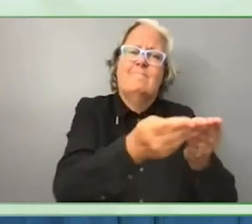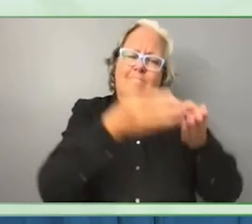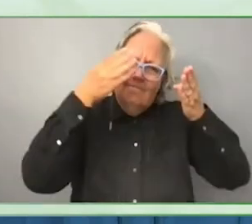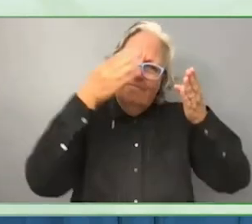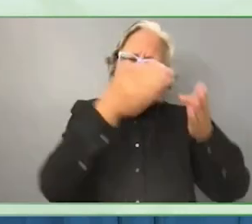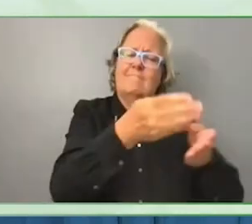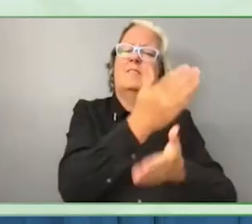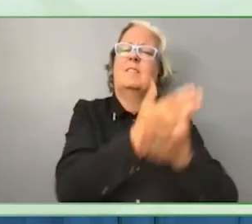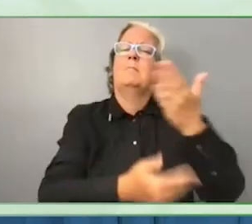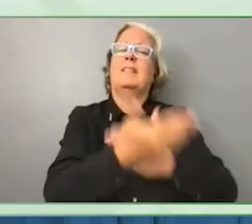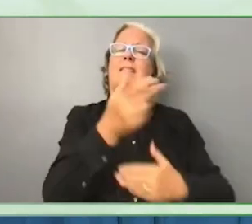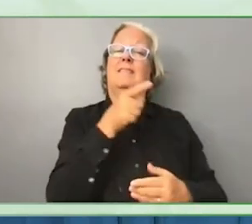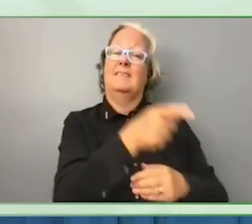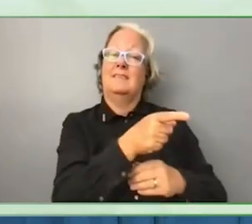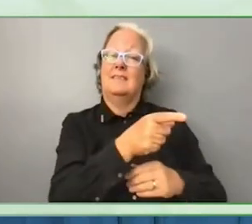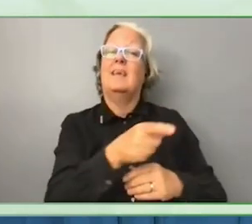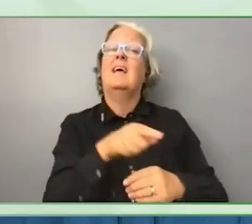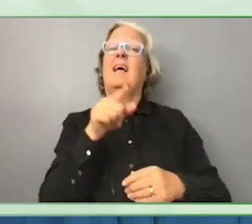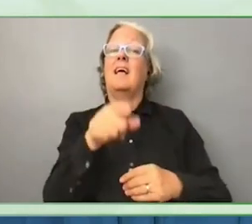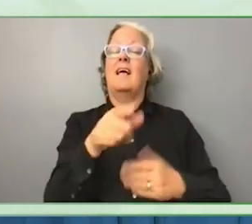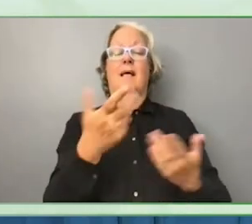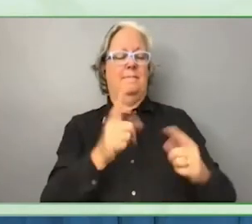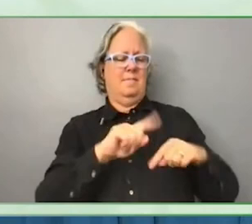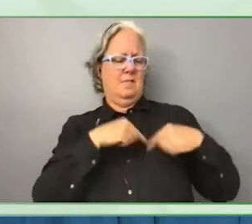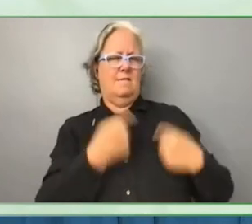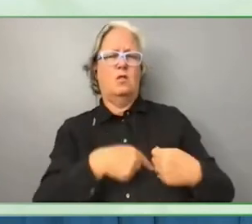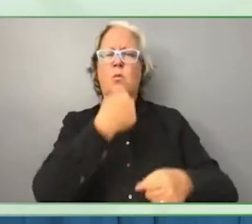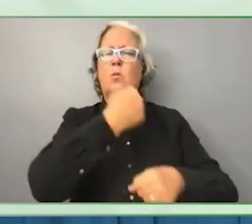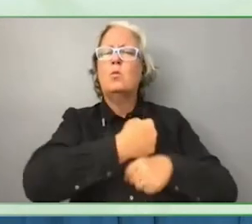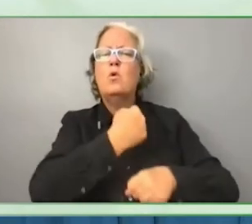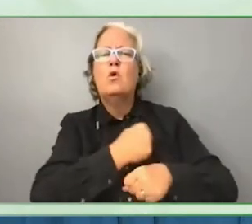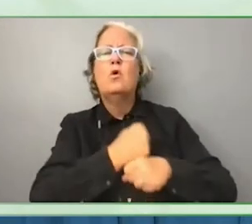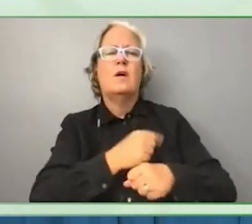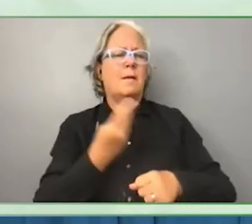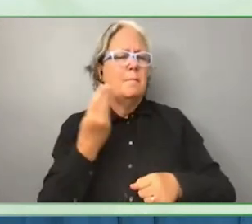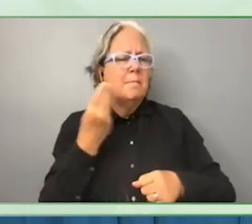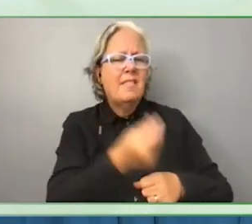Philanthropy has a unique role to foster the innovation because of